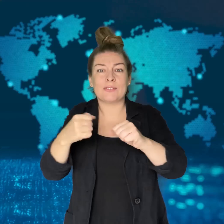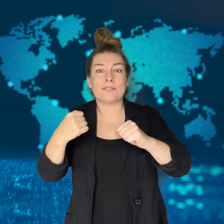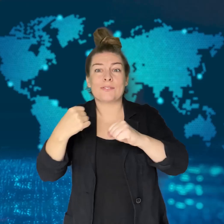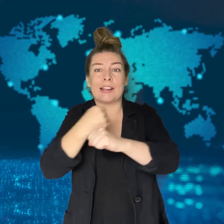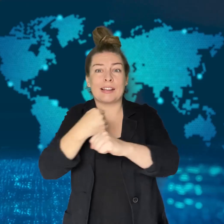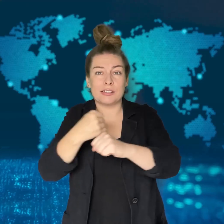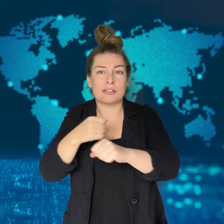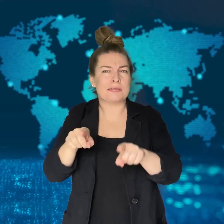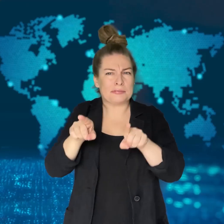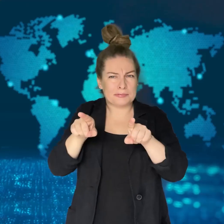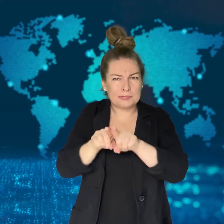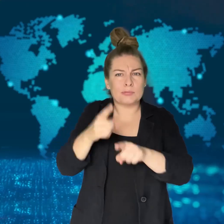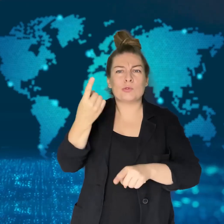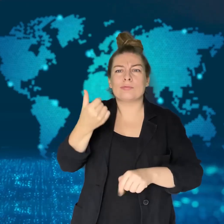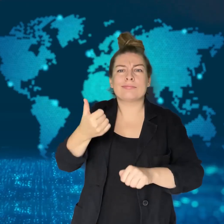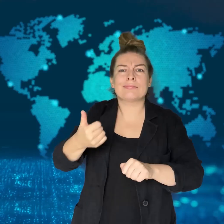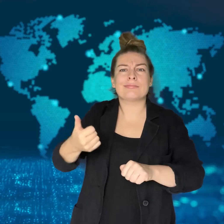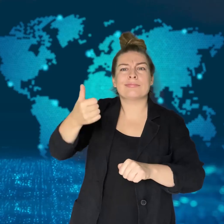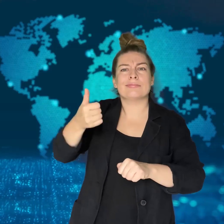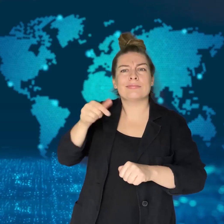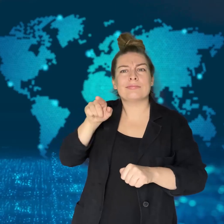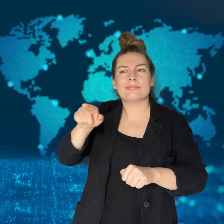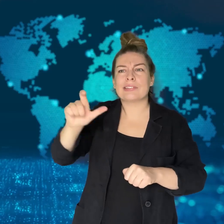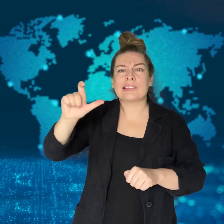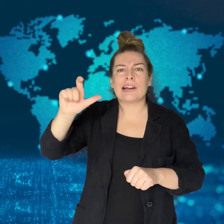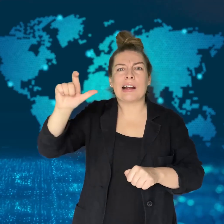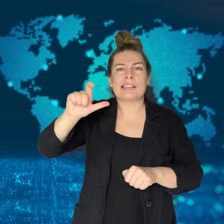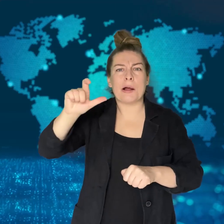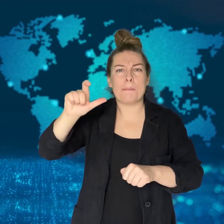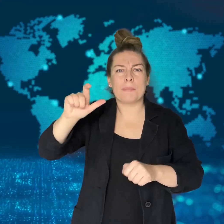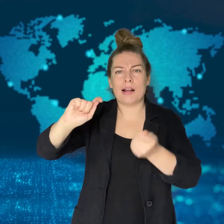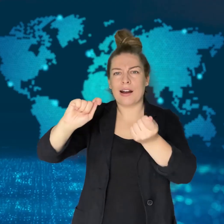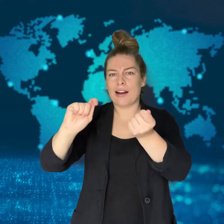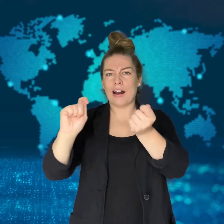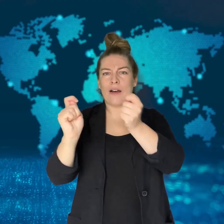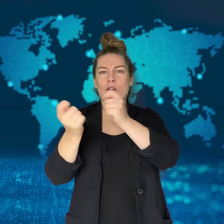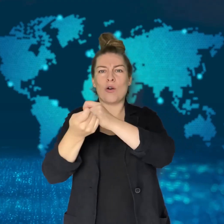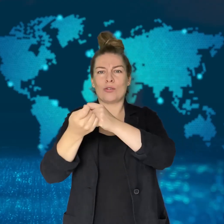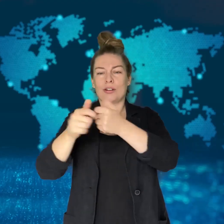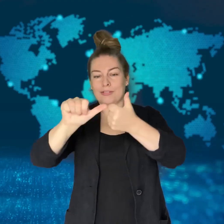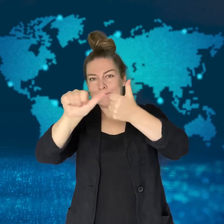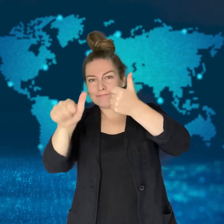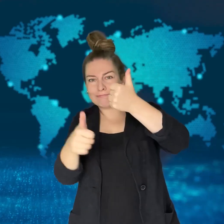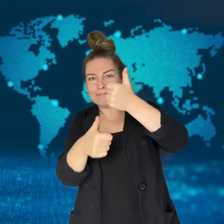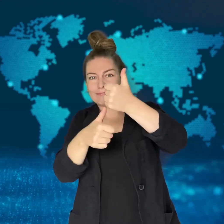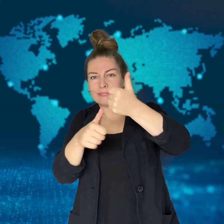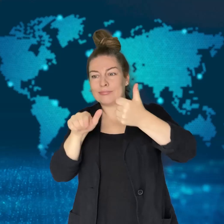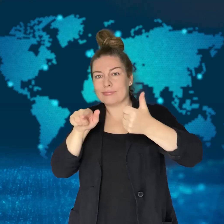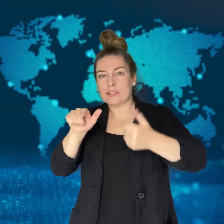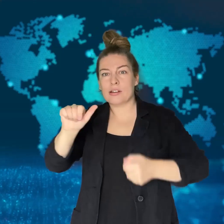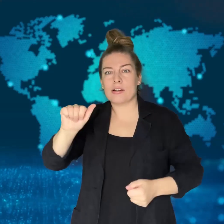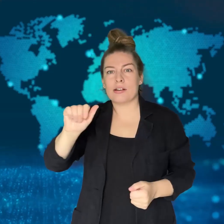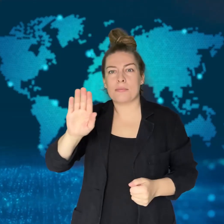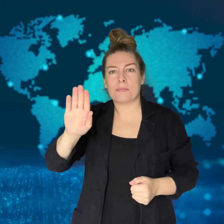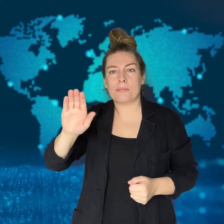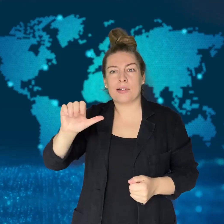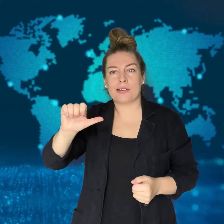as will the death of the Islamic Revolutionary Guard Corps Deputy Commander,